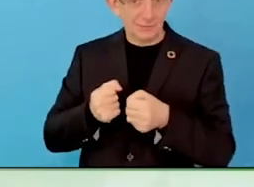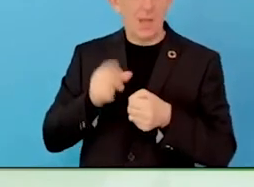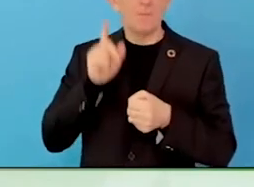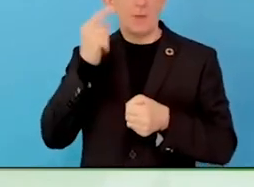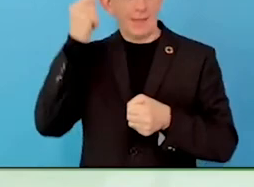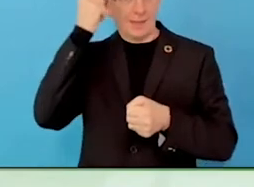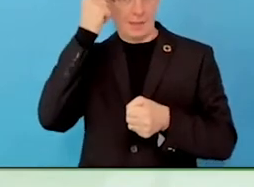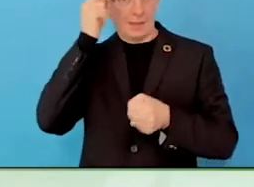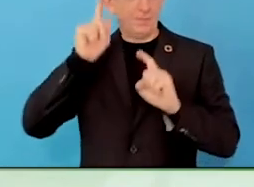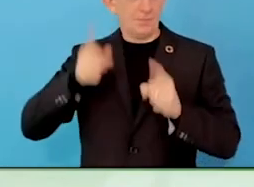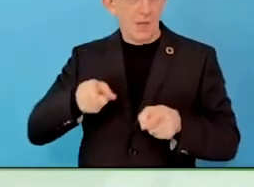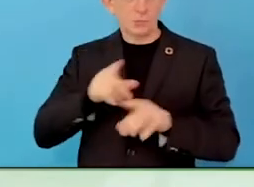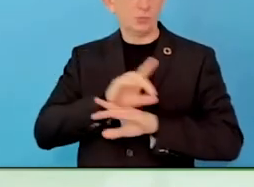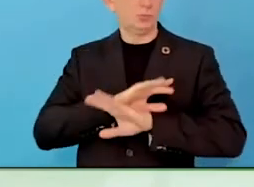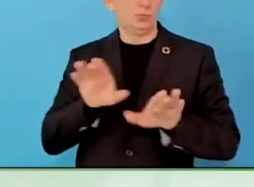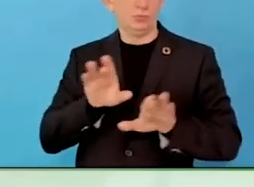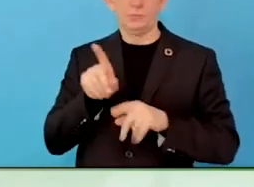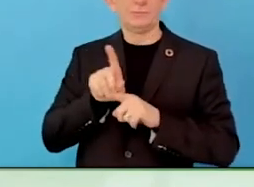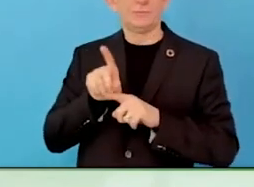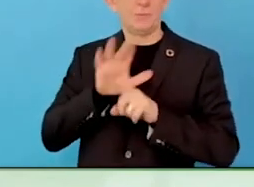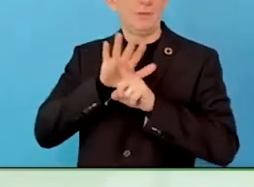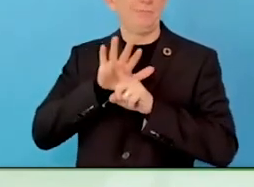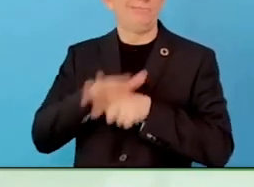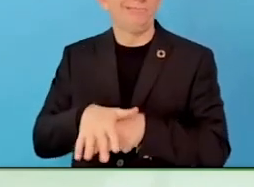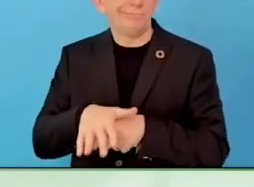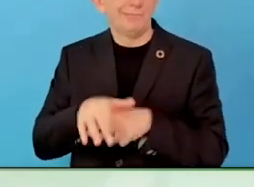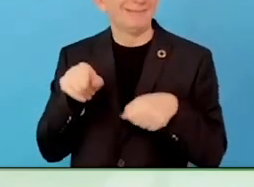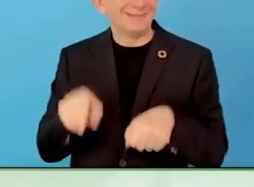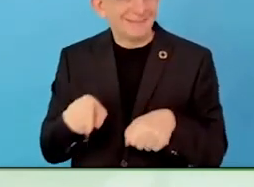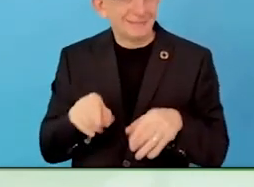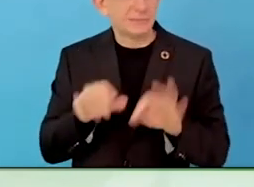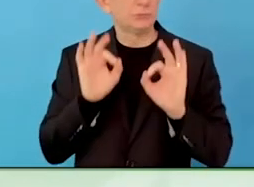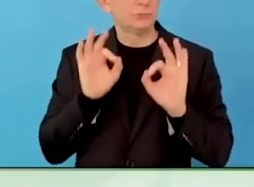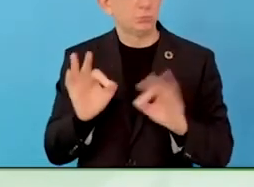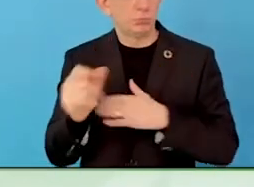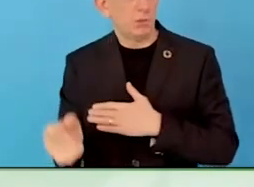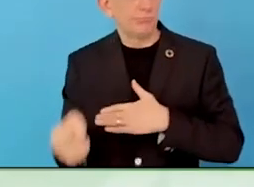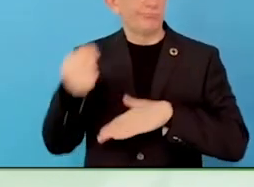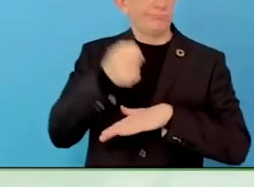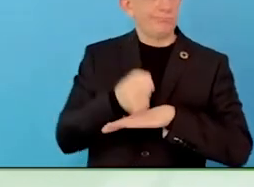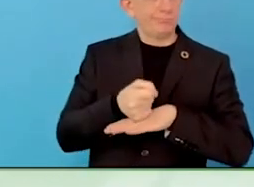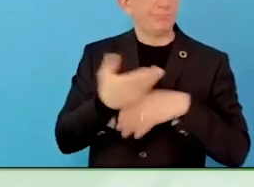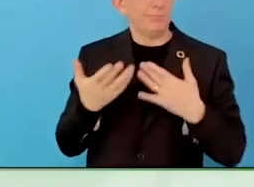Just a very quick answer, the value chain is much longer, the job